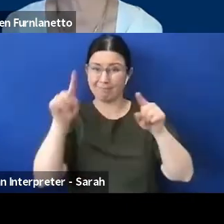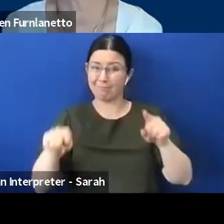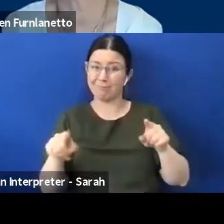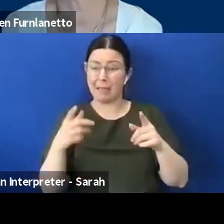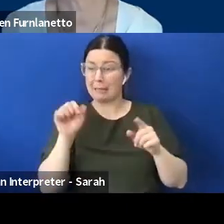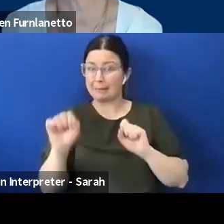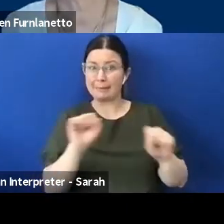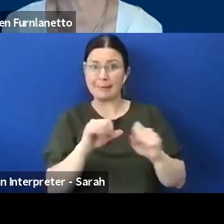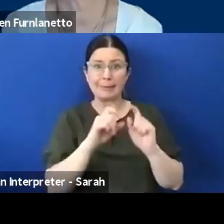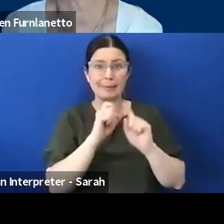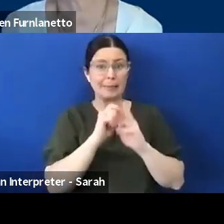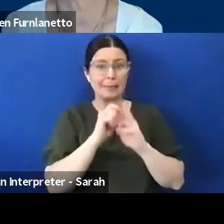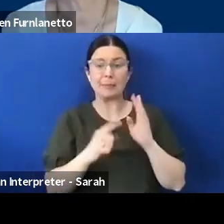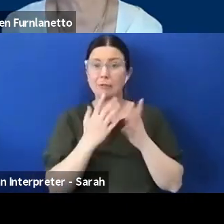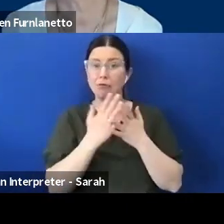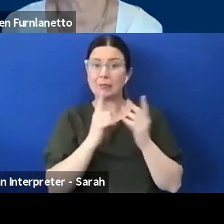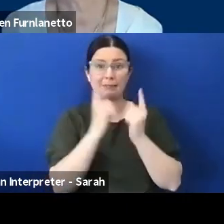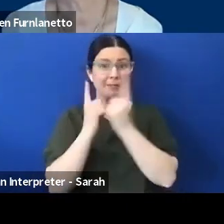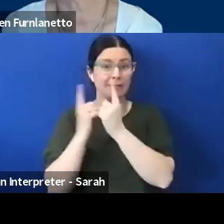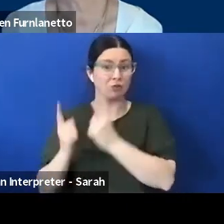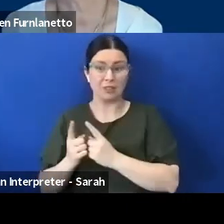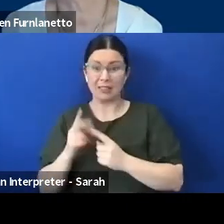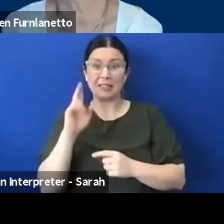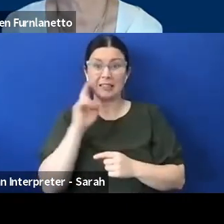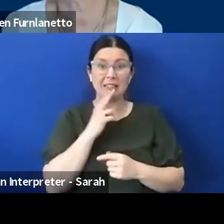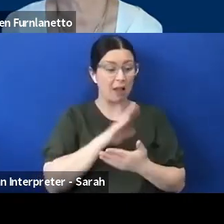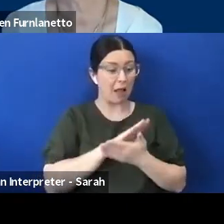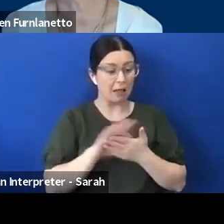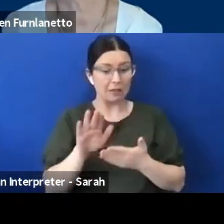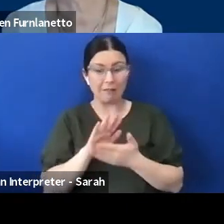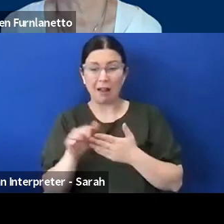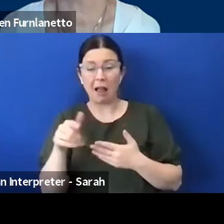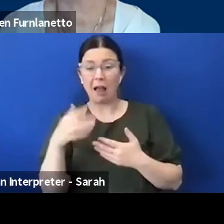for deaf and hard of hearing people we have an array of different communication methods and